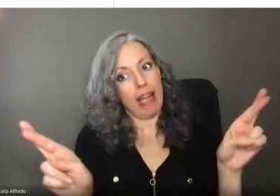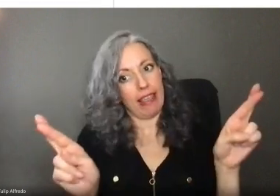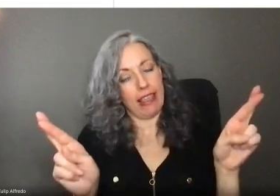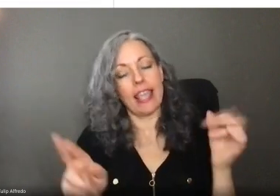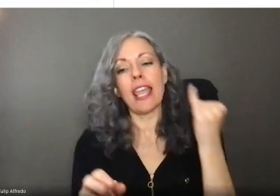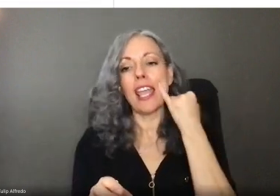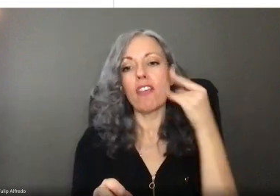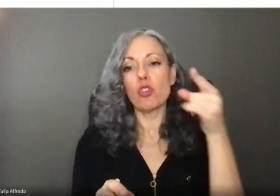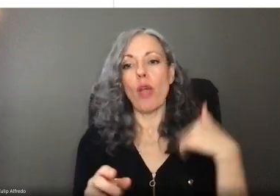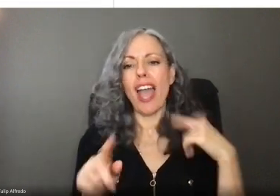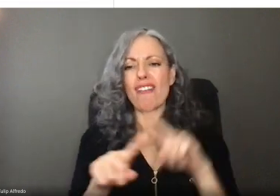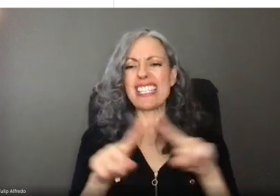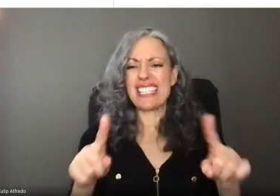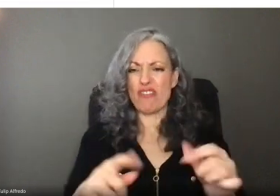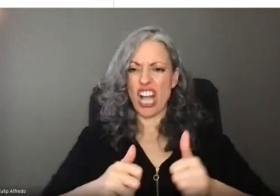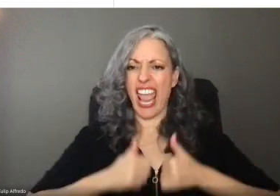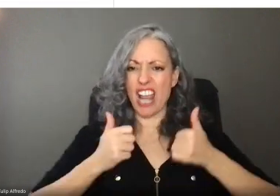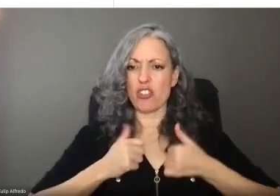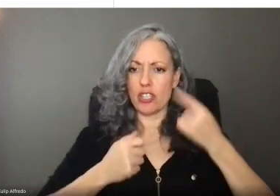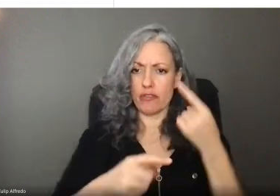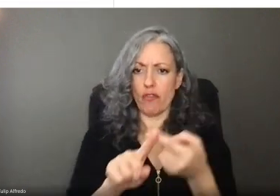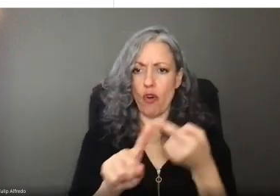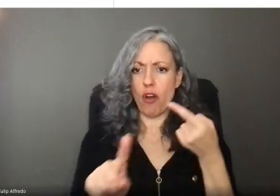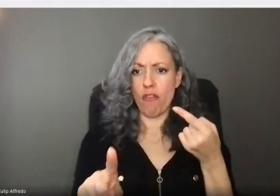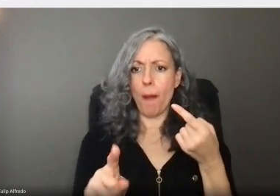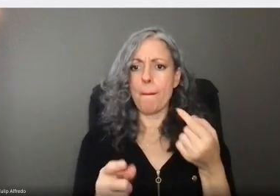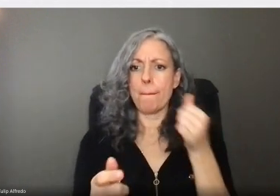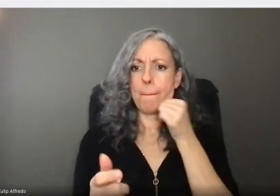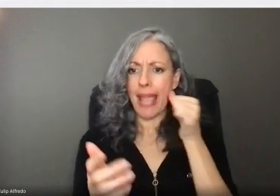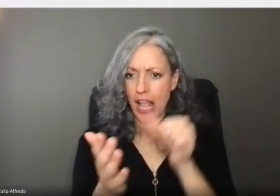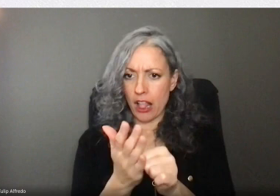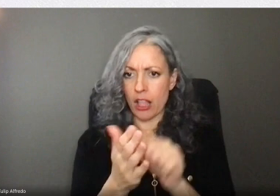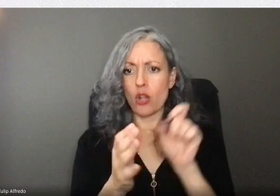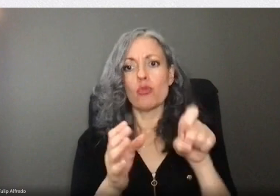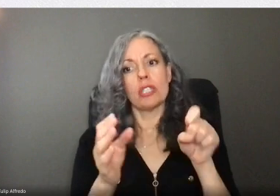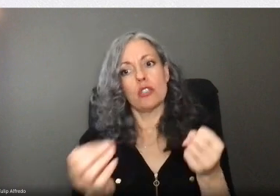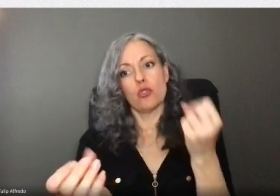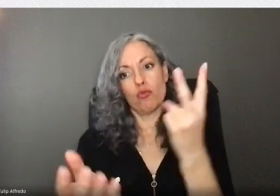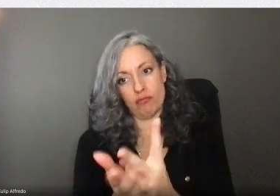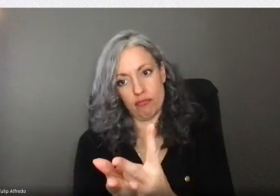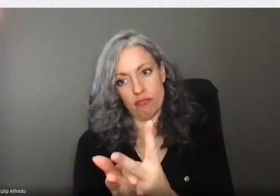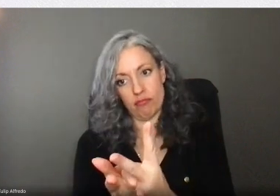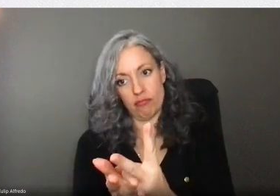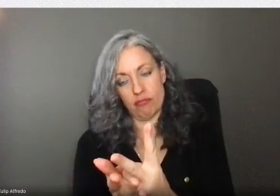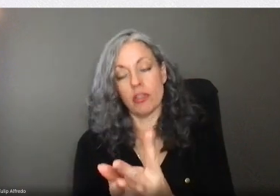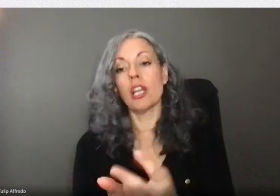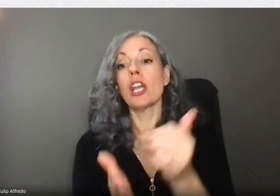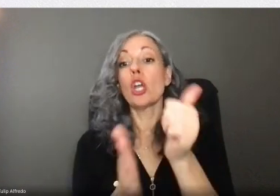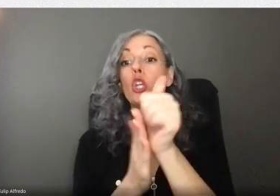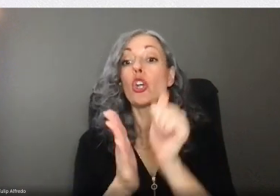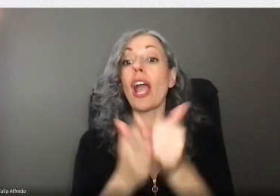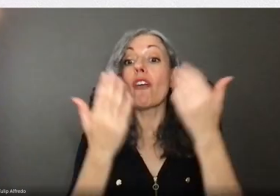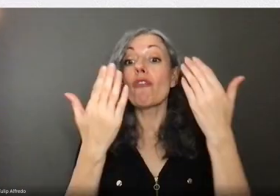If you have a different address where you'd like to receive mail, you'll also need to verify it. Once you've finished creating your account, Frances Online